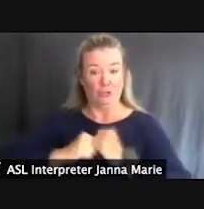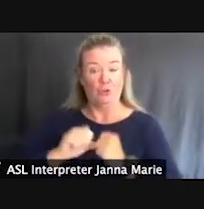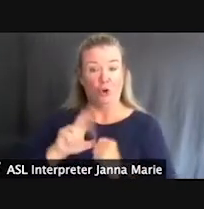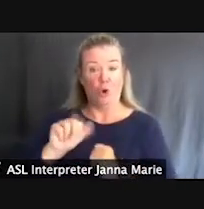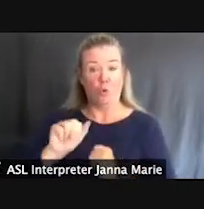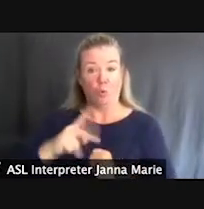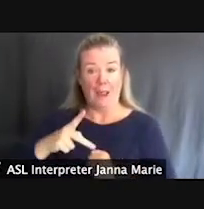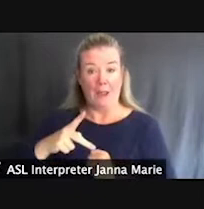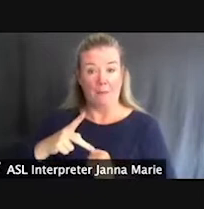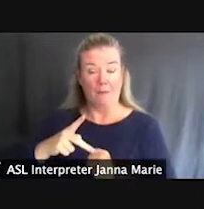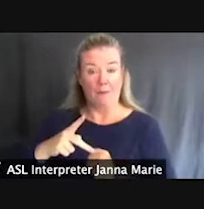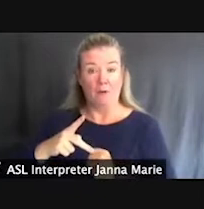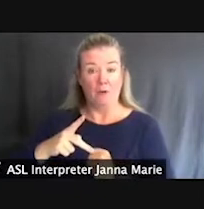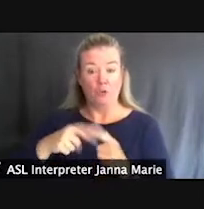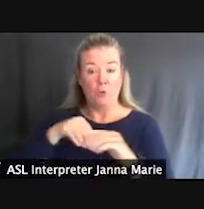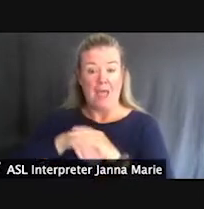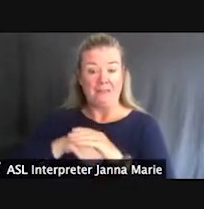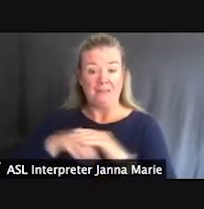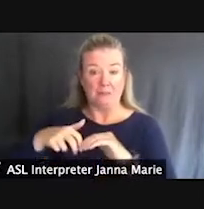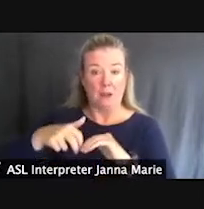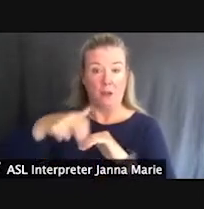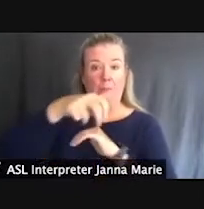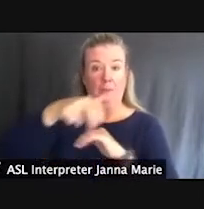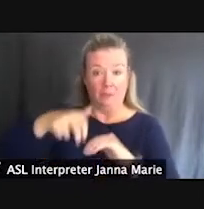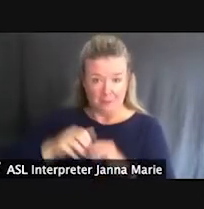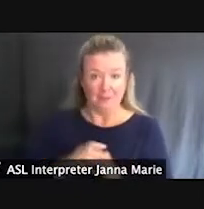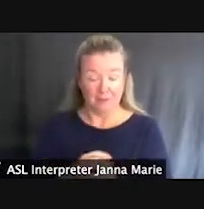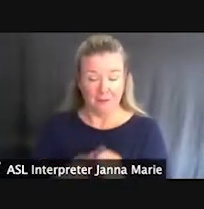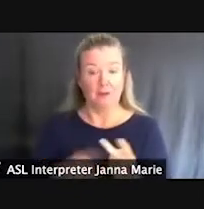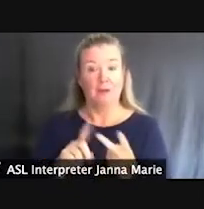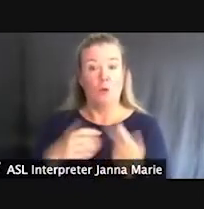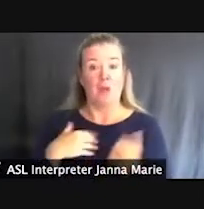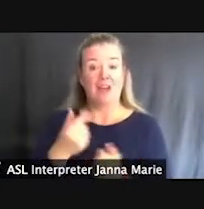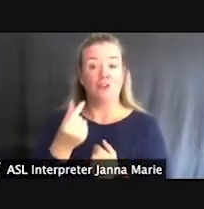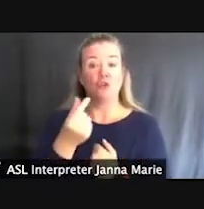various elevated components, and we have a green poured in place – rubber surfacing